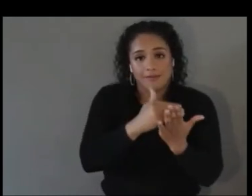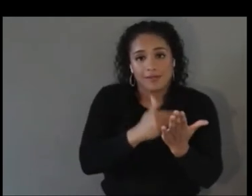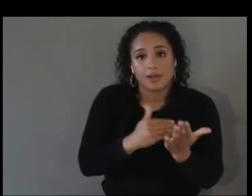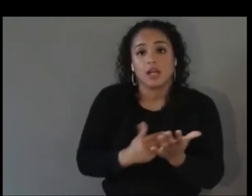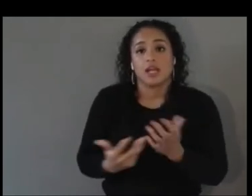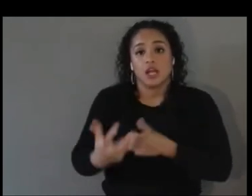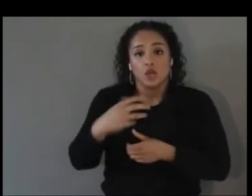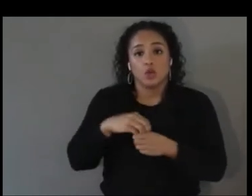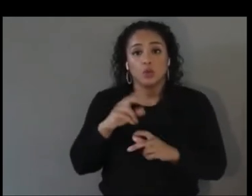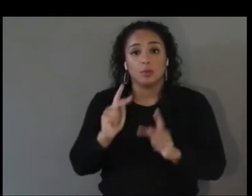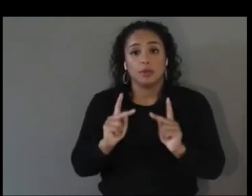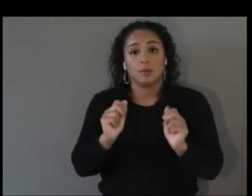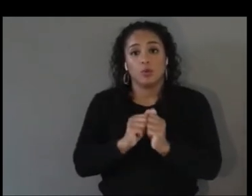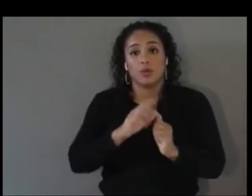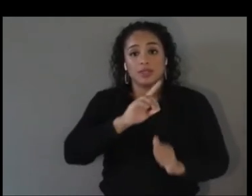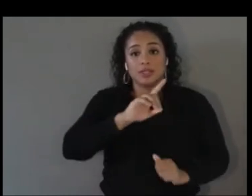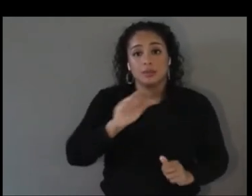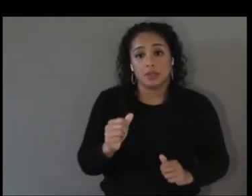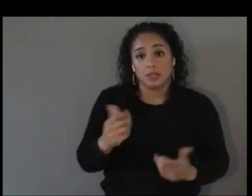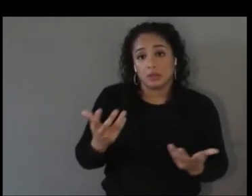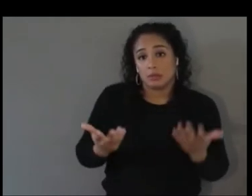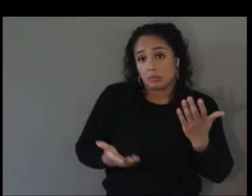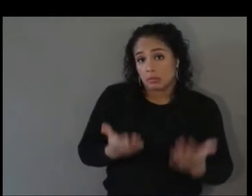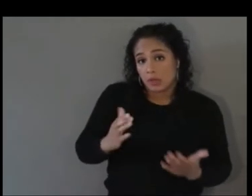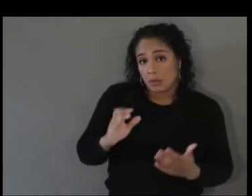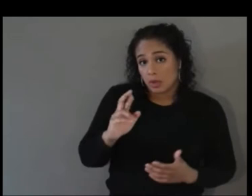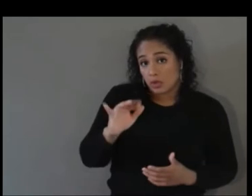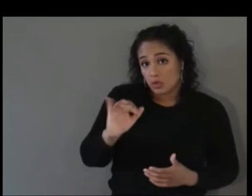Perhaps, Christopher, you could start.